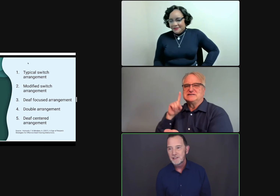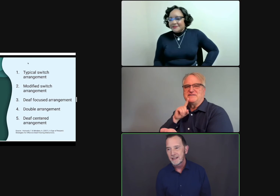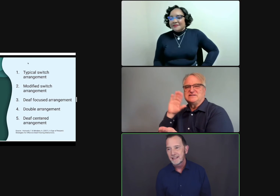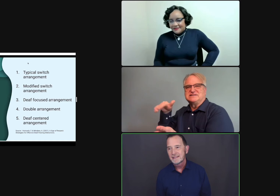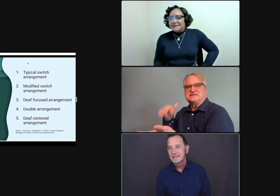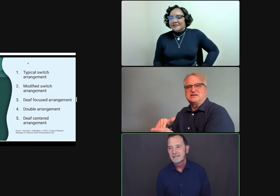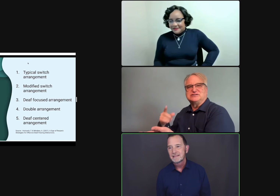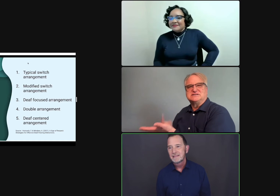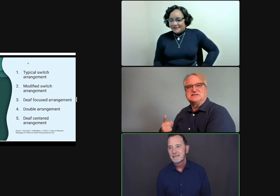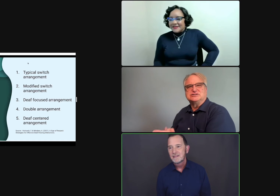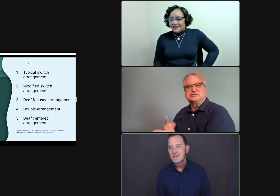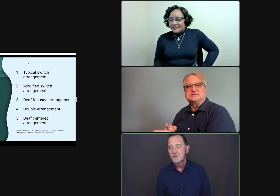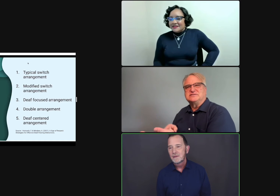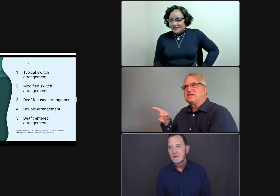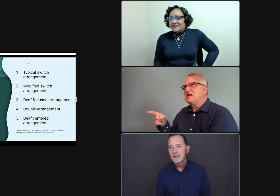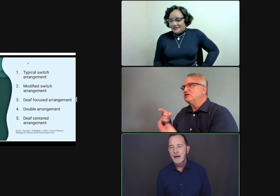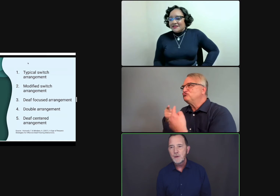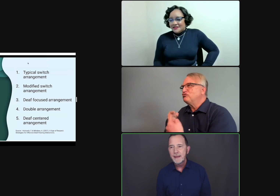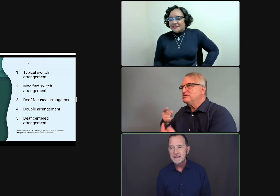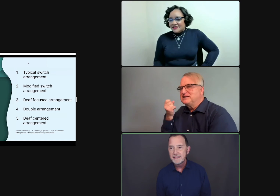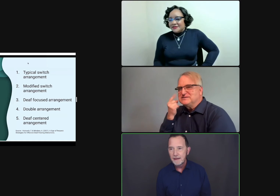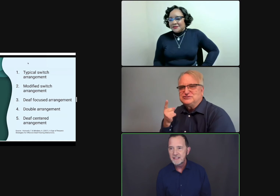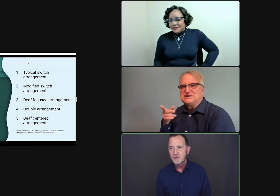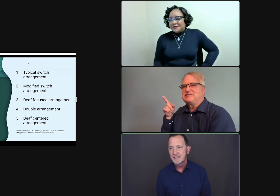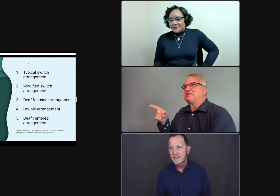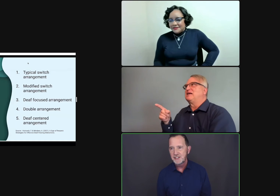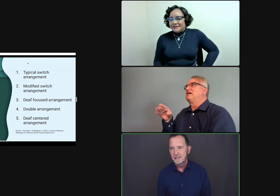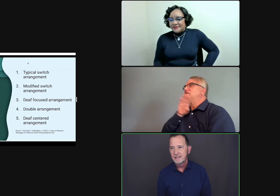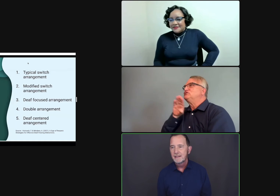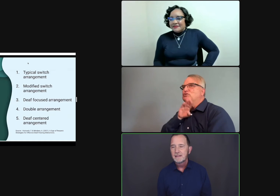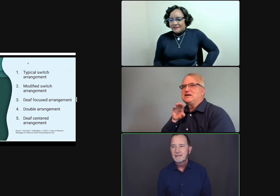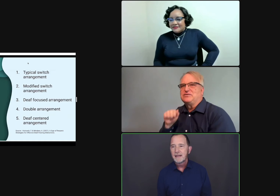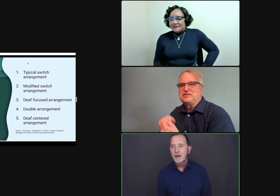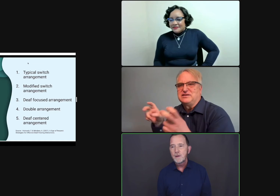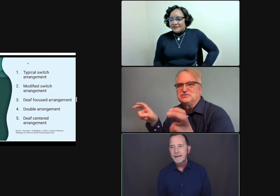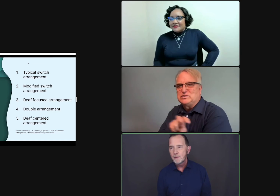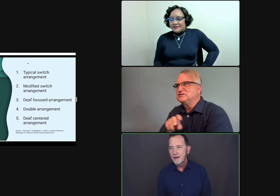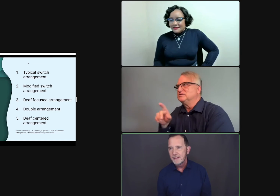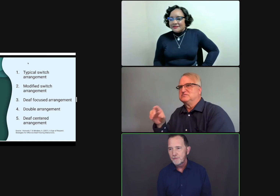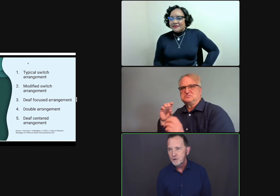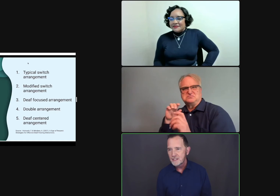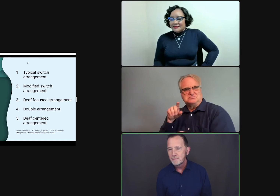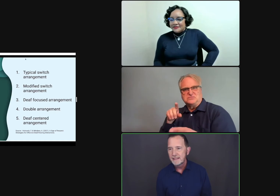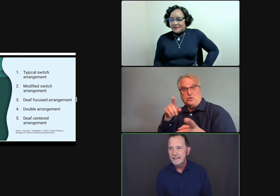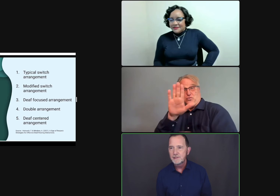centric. How do we make this a deaf-centric discussion? How do we make it about deaf person's ability